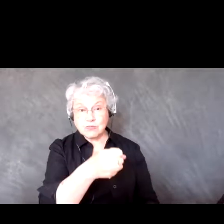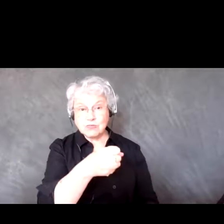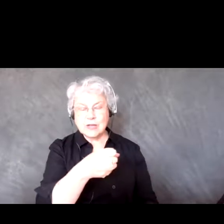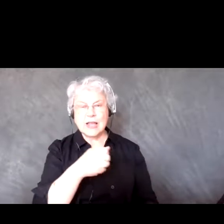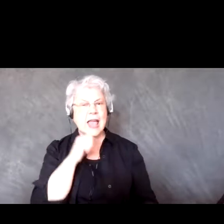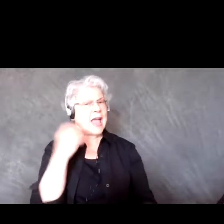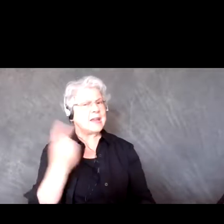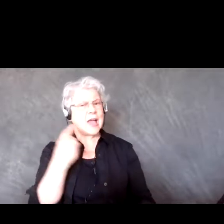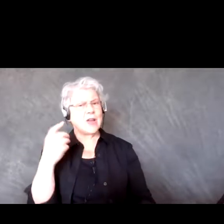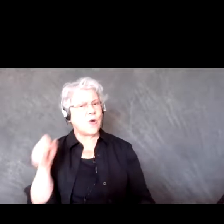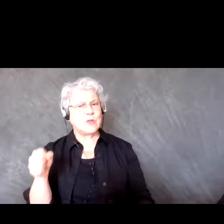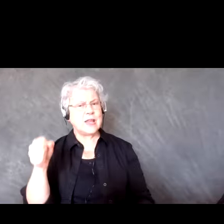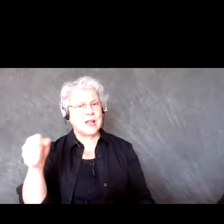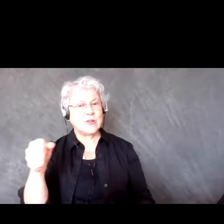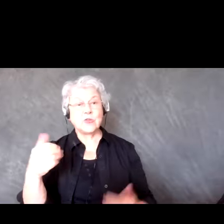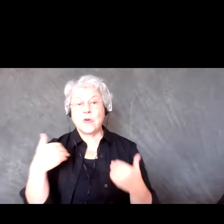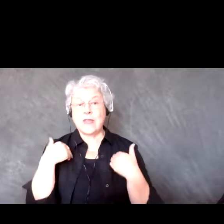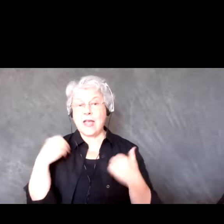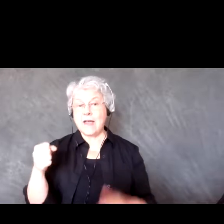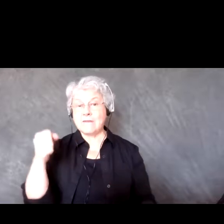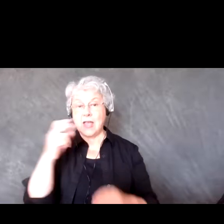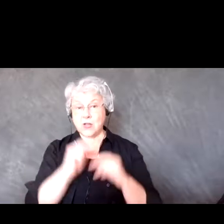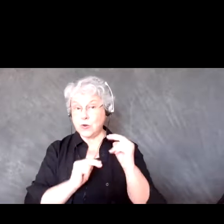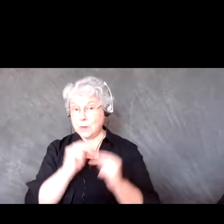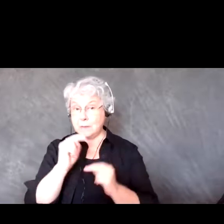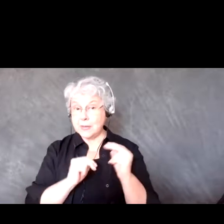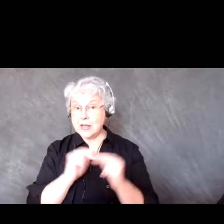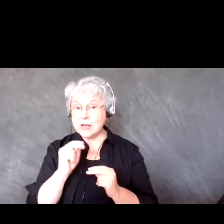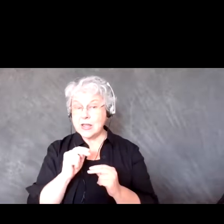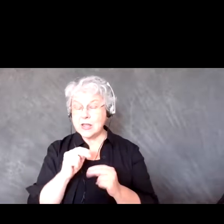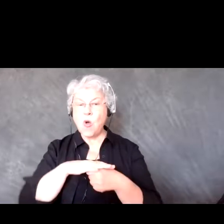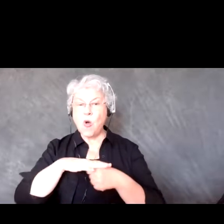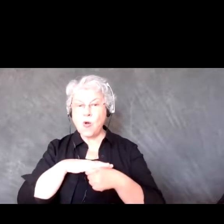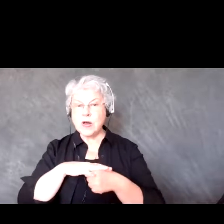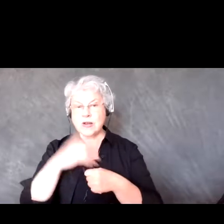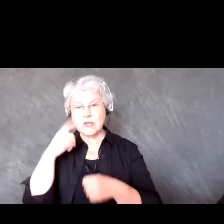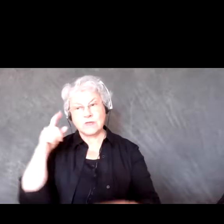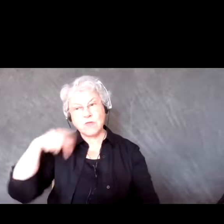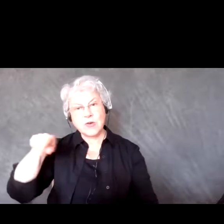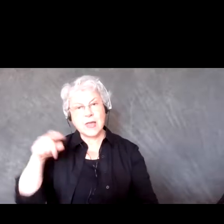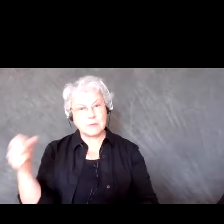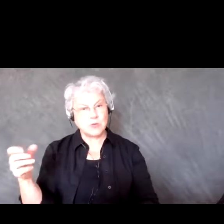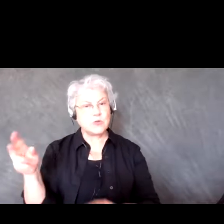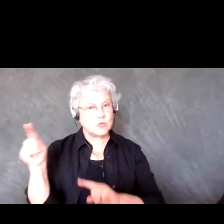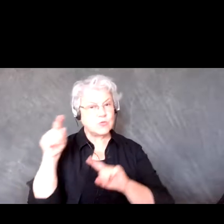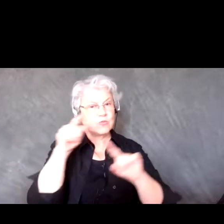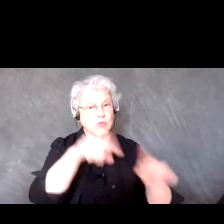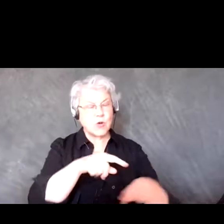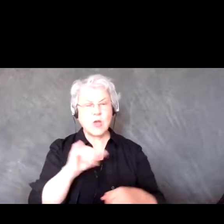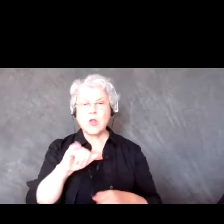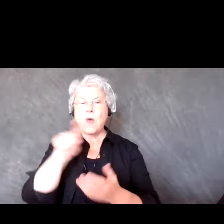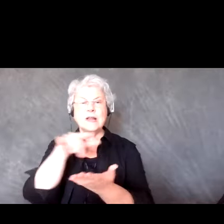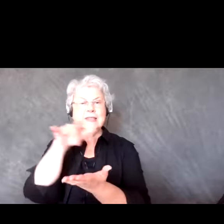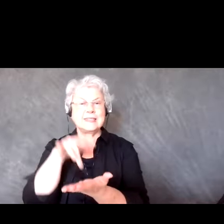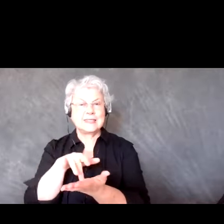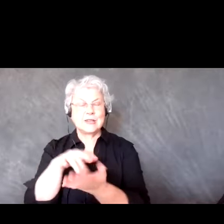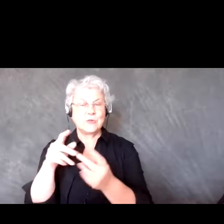elders buildings or areas for them to go. Even if you have one kind of central place for all the